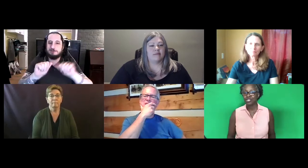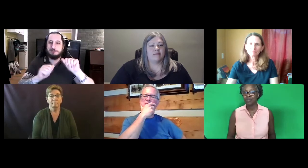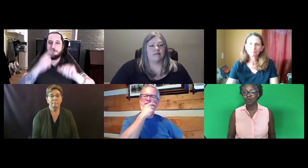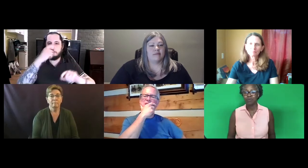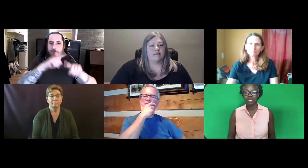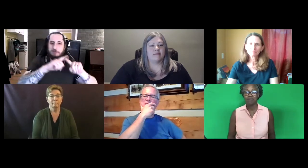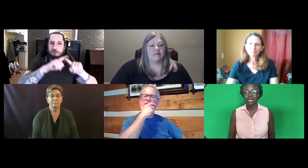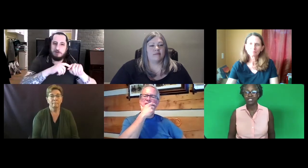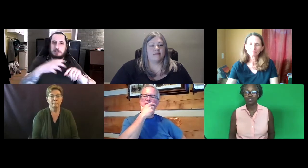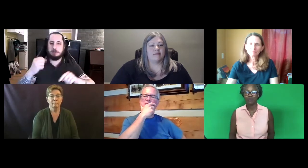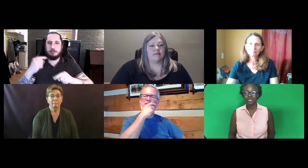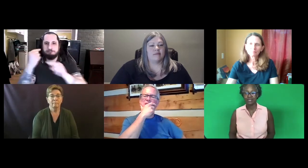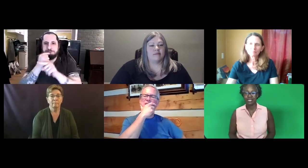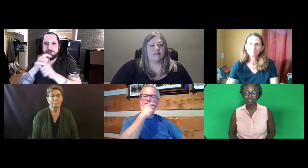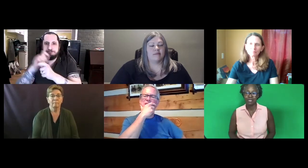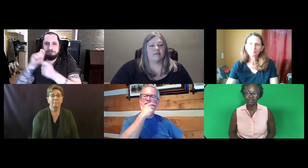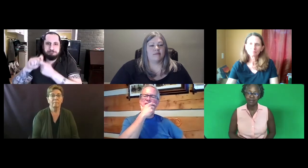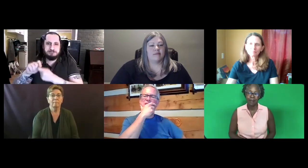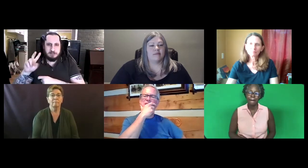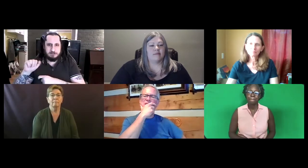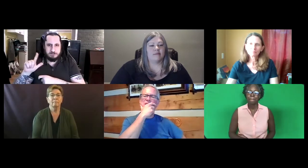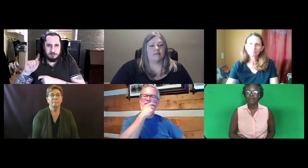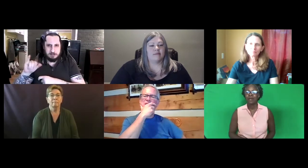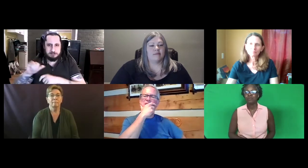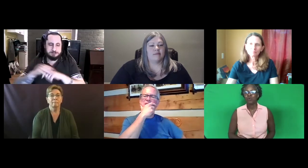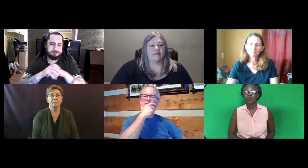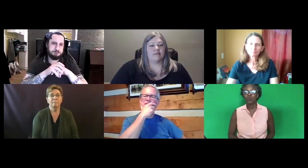of what we mean by interpreting assessments.